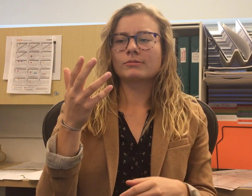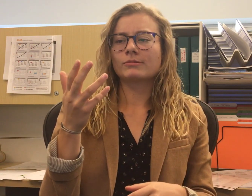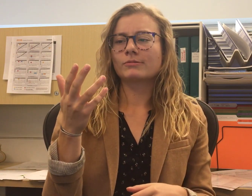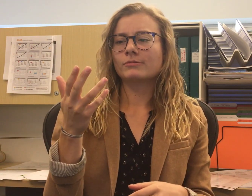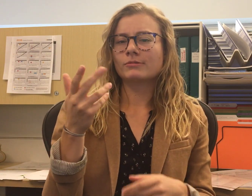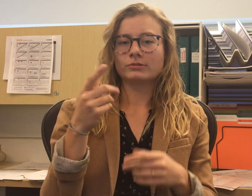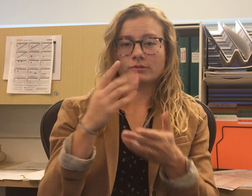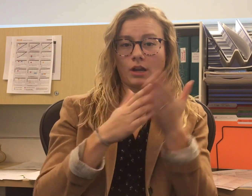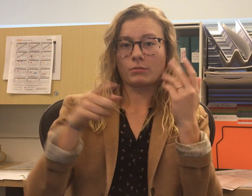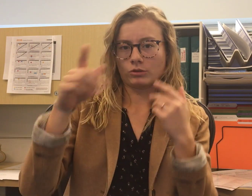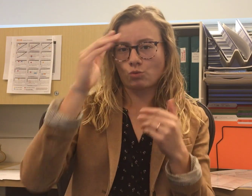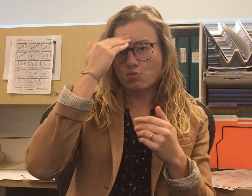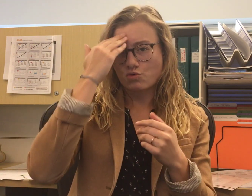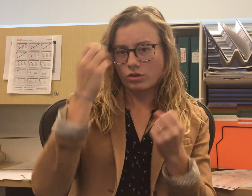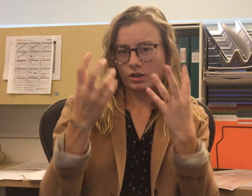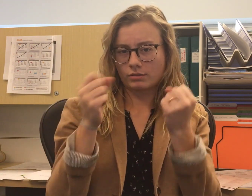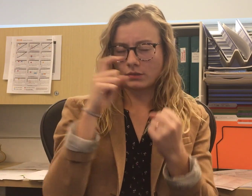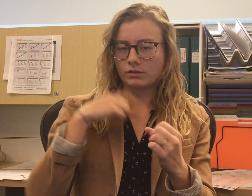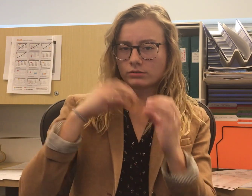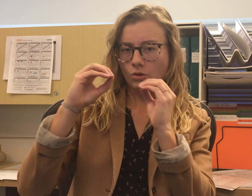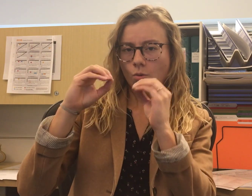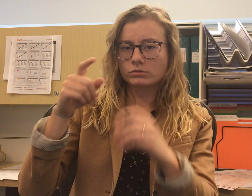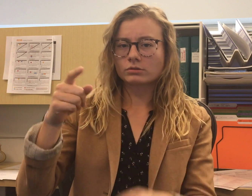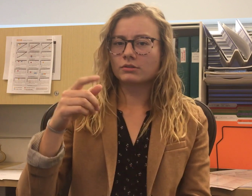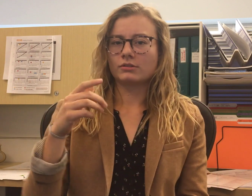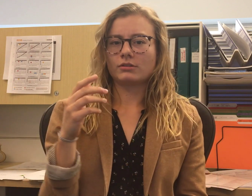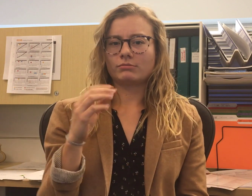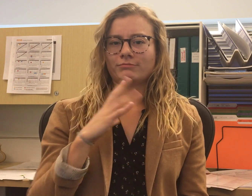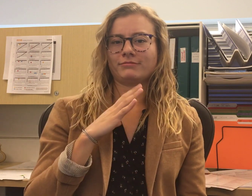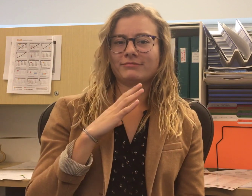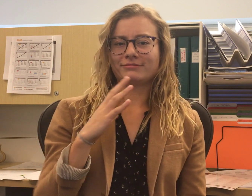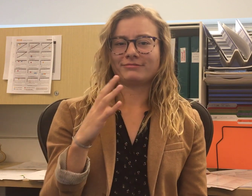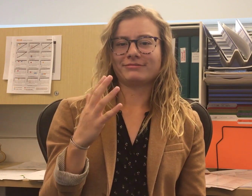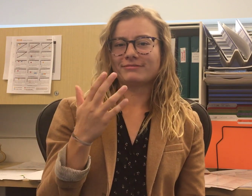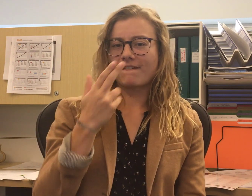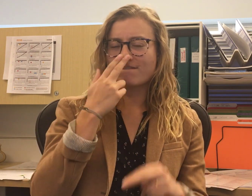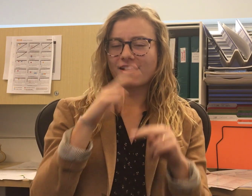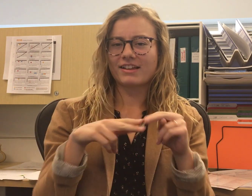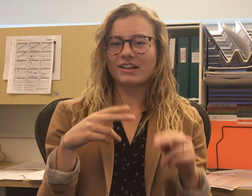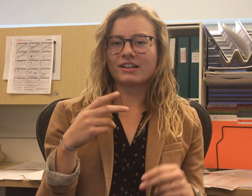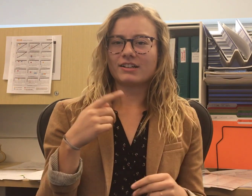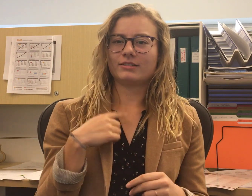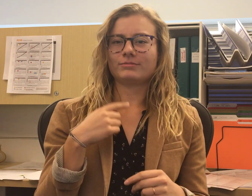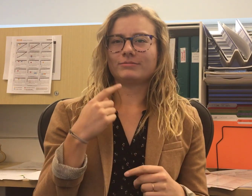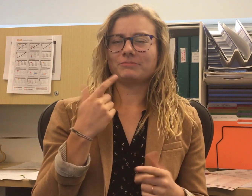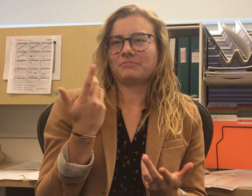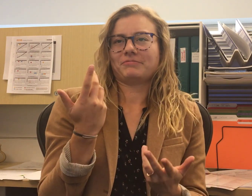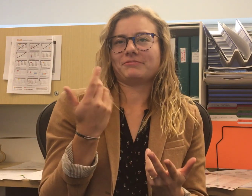or even sign with some who I’ve taught signs to. It’s fun, and that’s my advantage